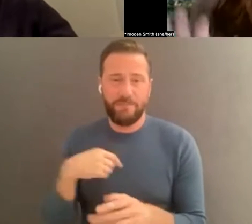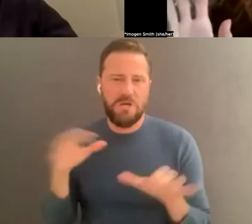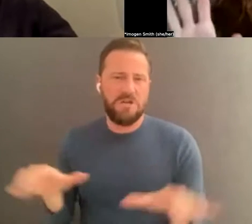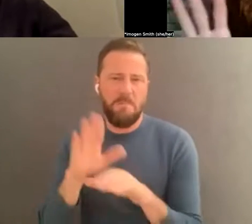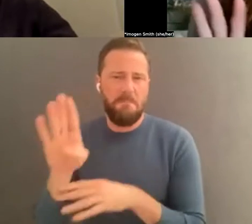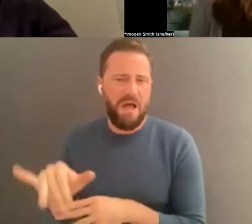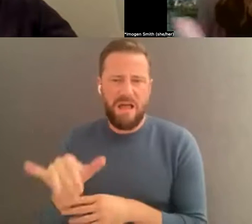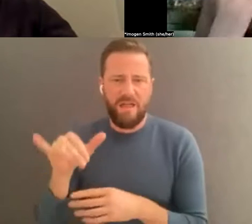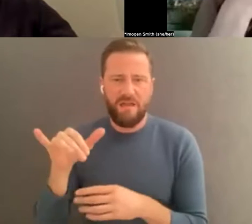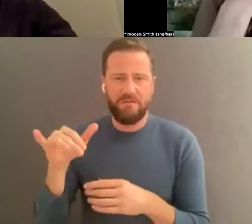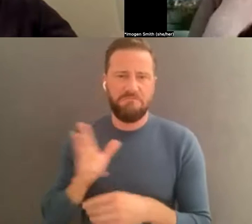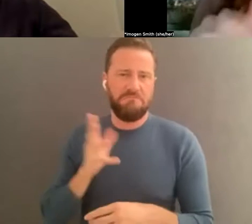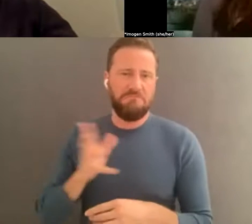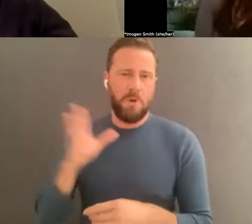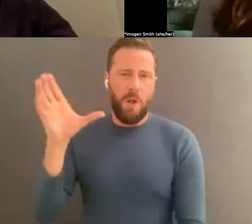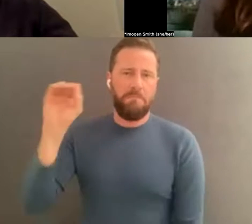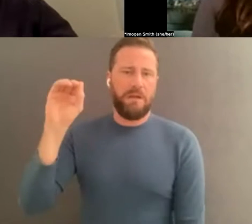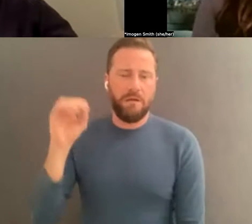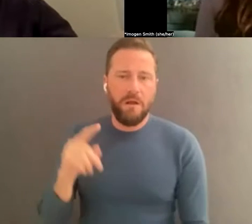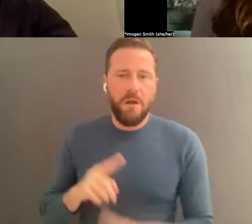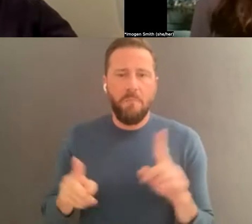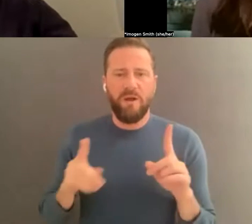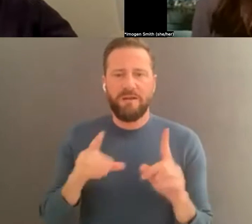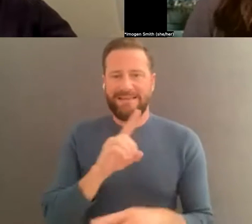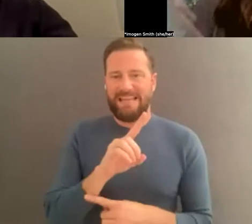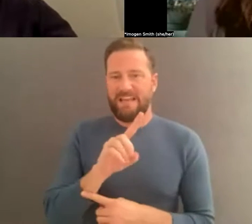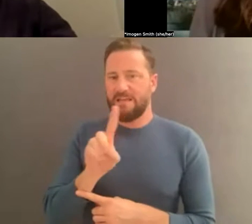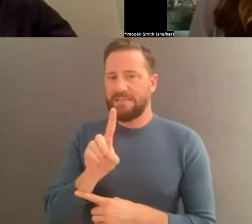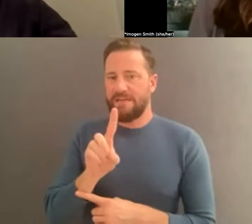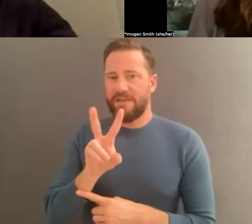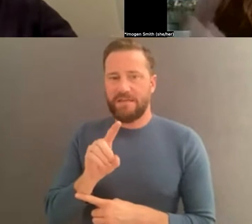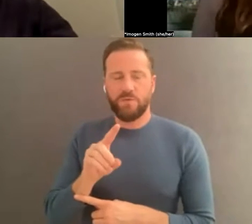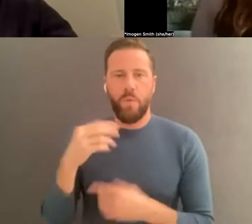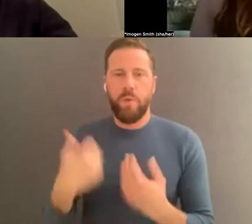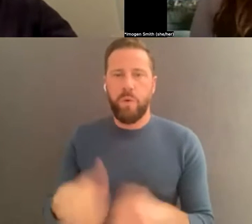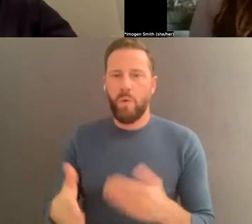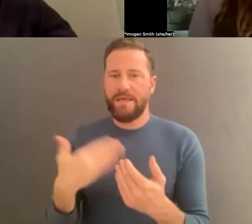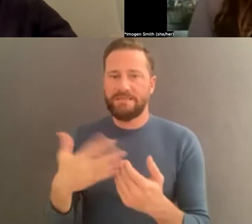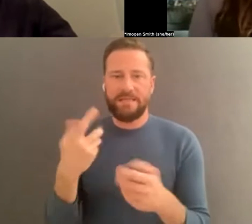But DVDs can really easily get damaged , and then there's really no way to recover that information